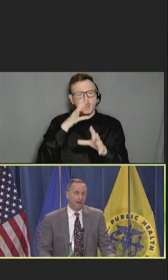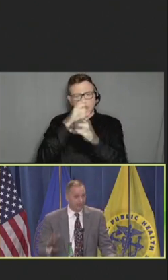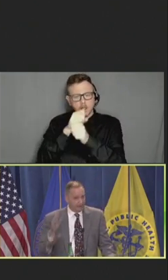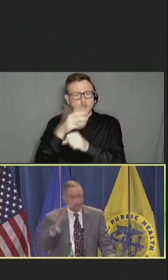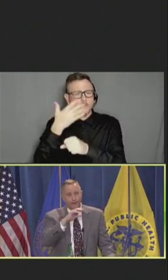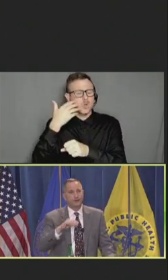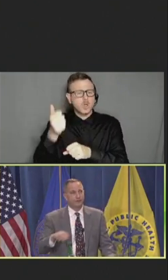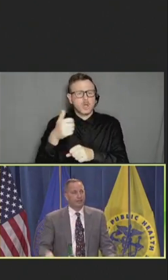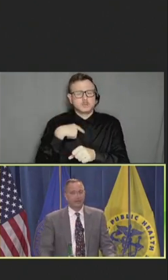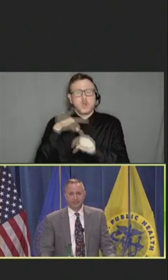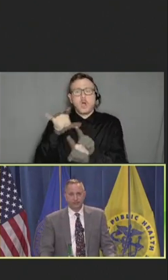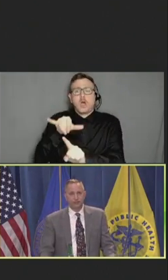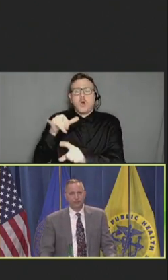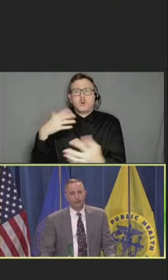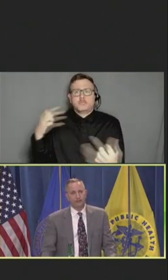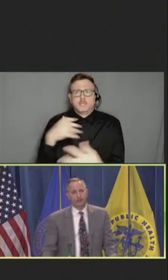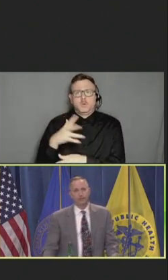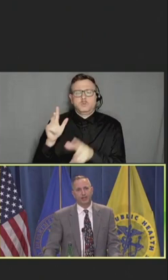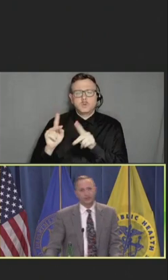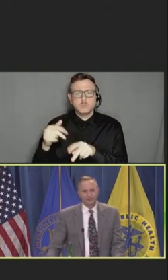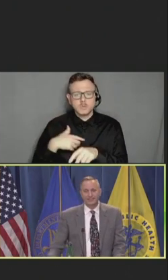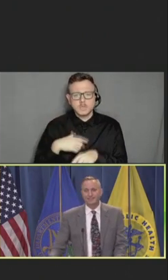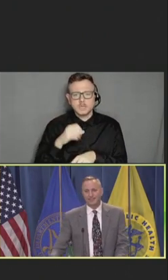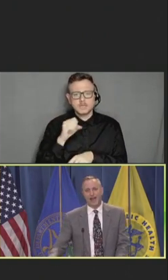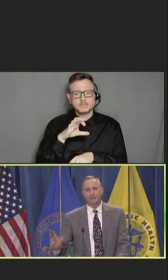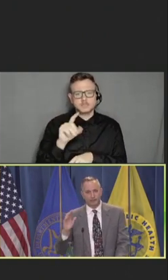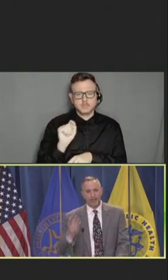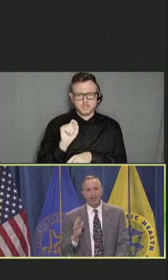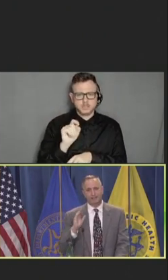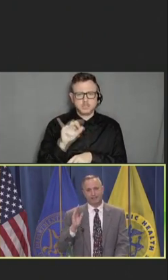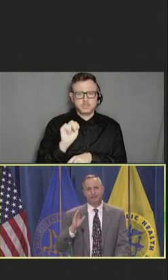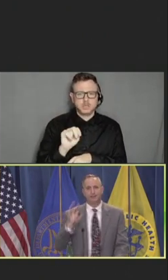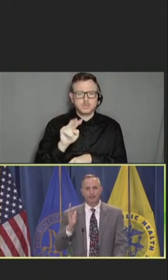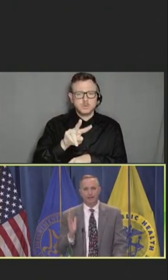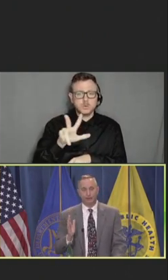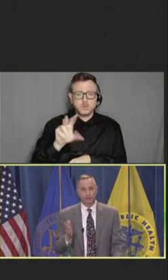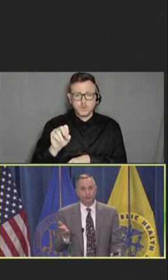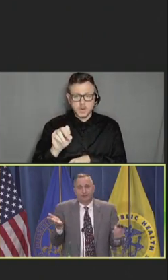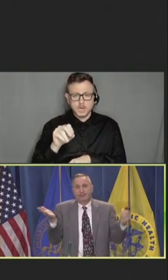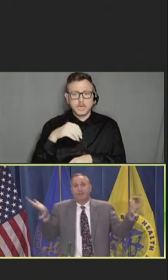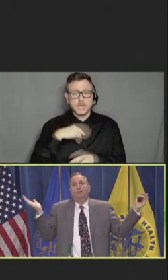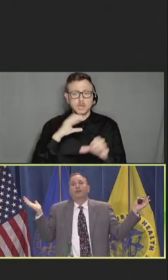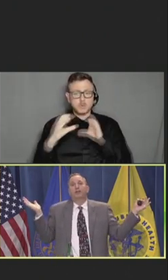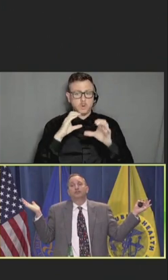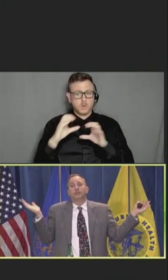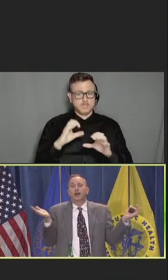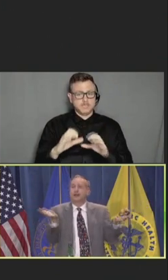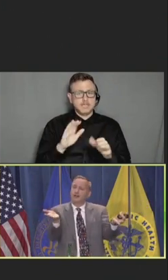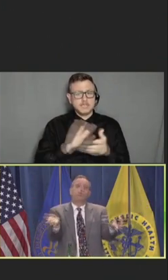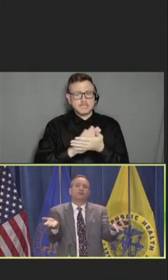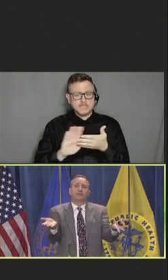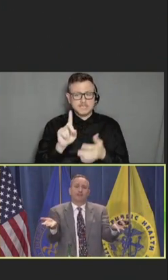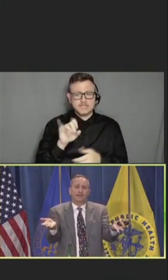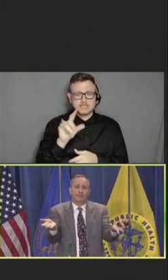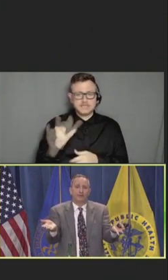And unfortunately, Section 230 of the Communications Decency Act protects these platforms because they say we aren't in control of the content, we're just a platform.